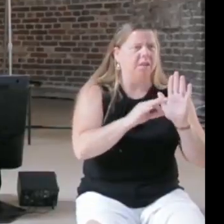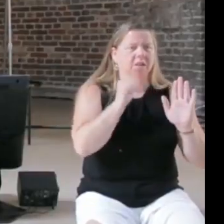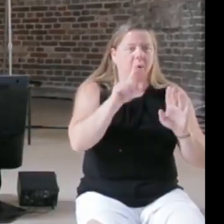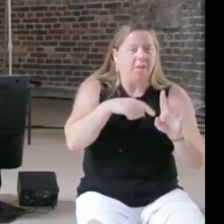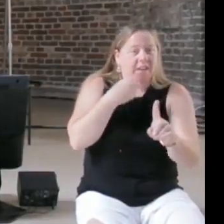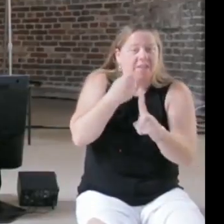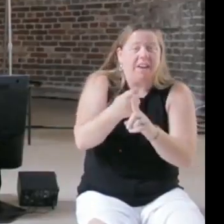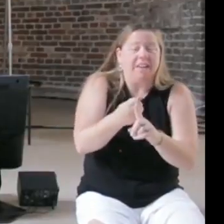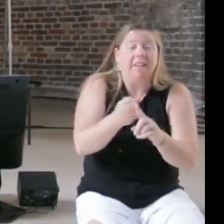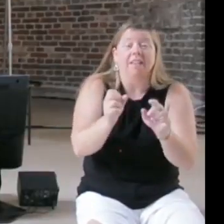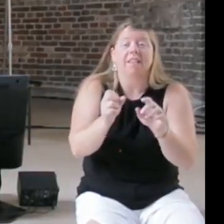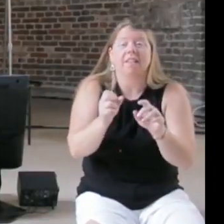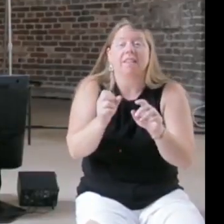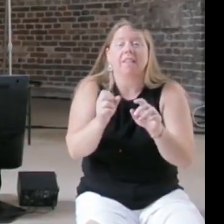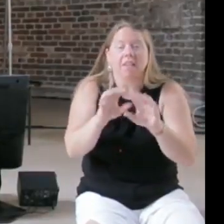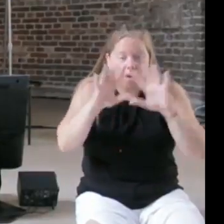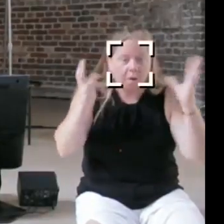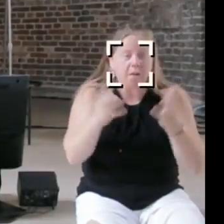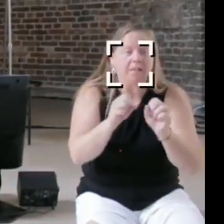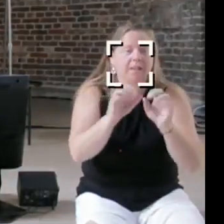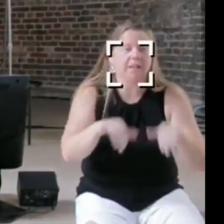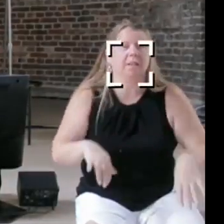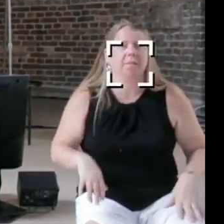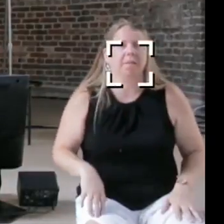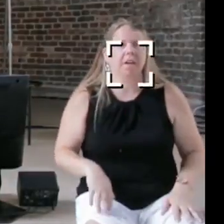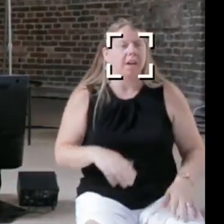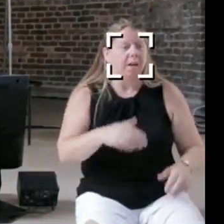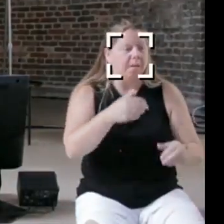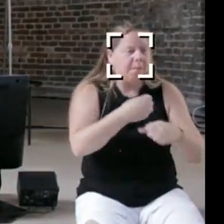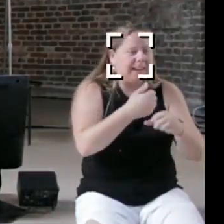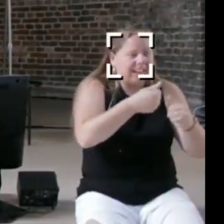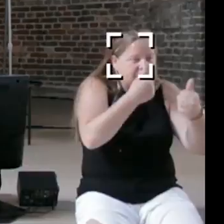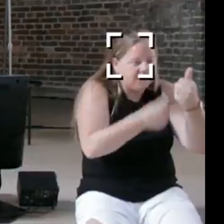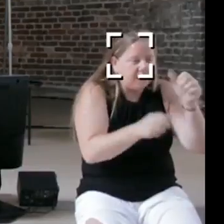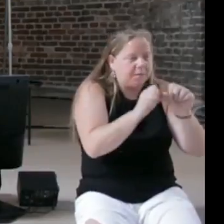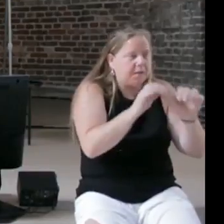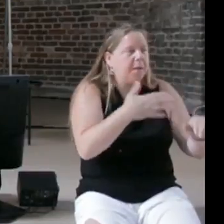trying to make each subsystem more efficient, better accuracy in policing, better accuracy